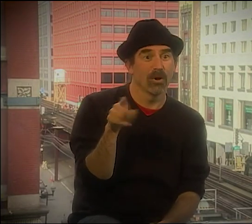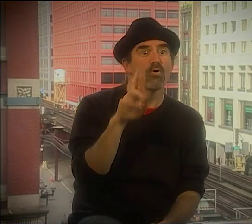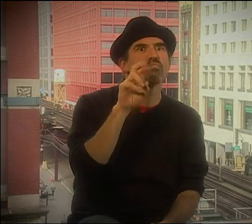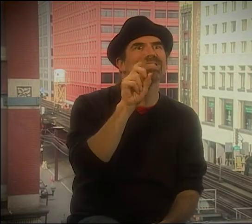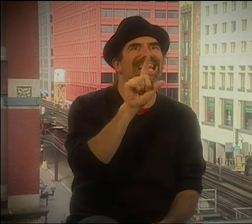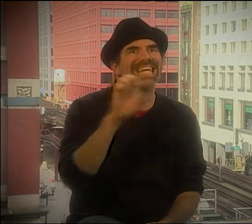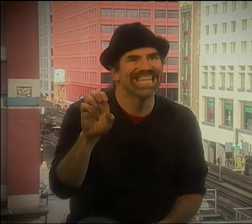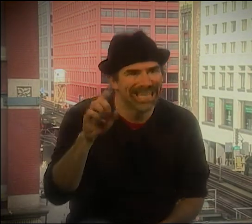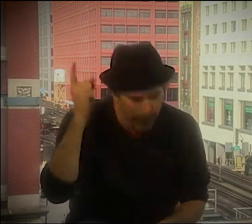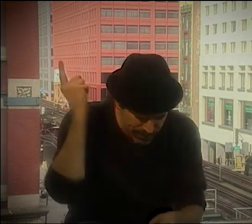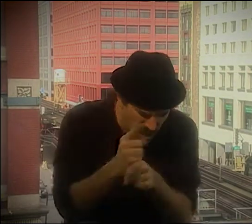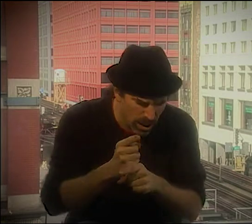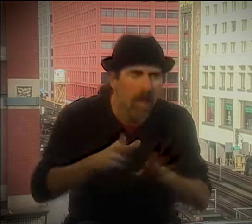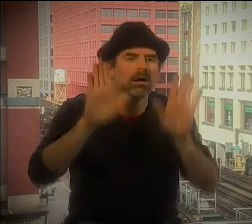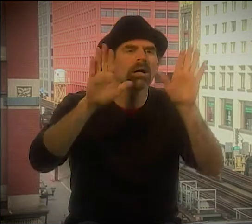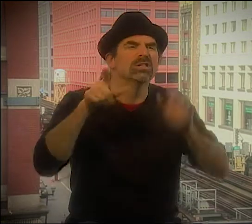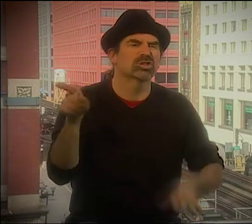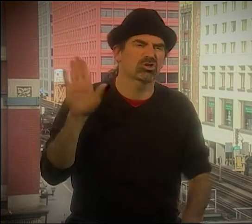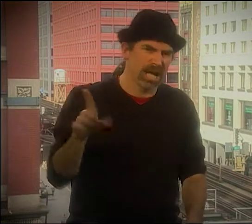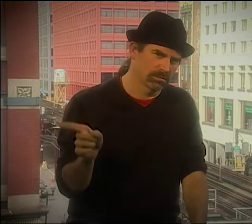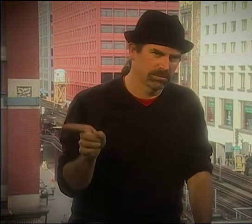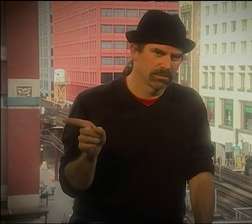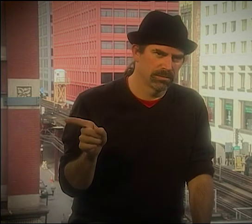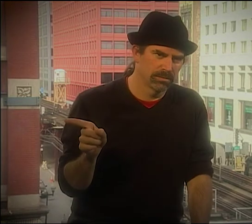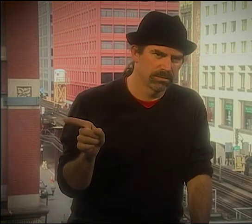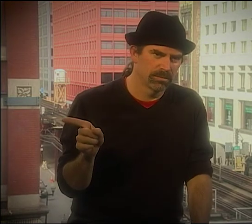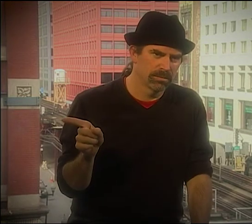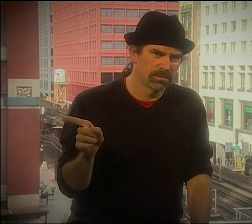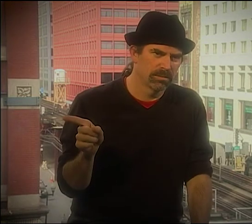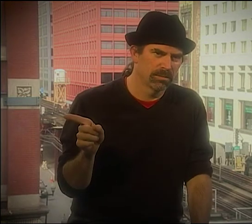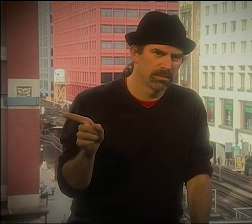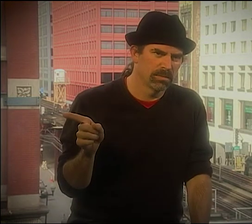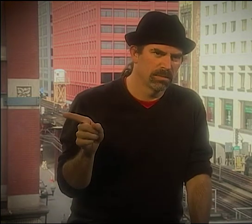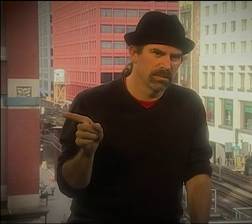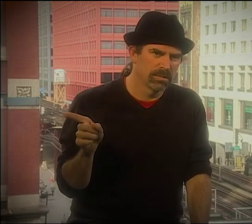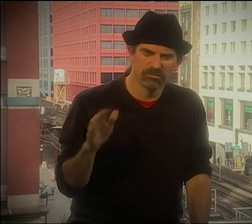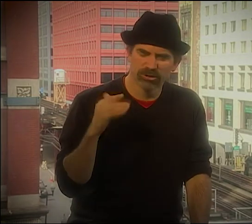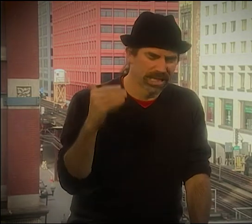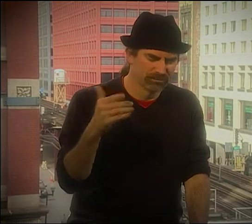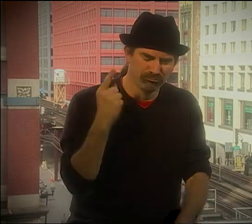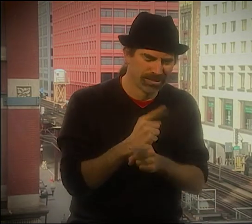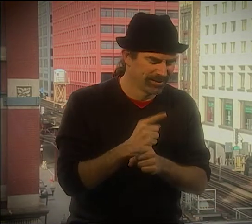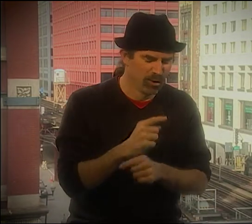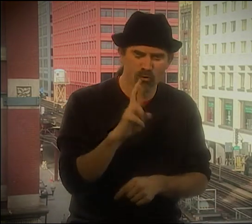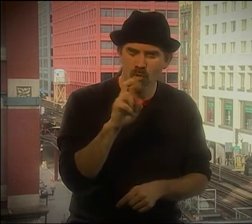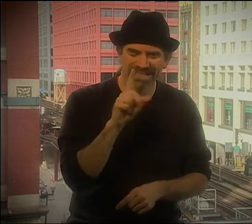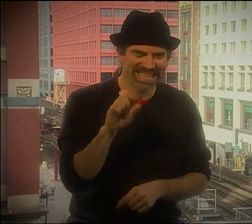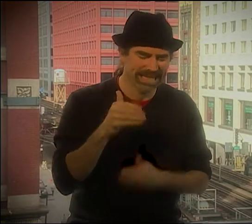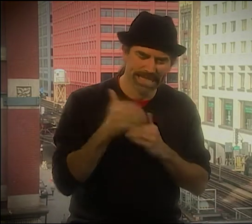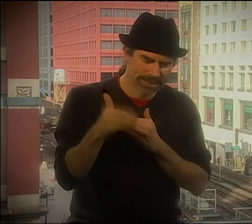YEAH, HE WOULD INTERACT WITH THE MOVIE SCREEN AND GO BACK AND FORTH PLAYING WITH IT. I MEAN, YOU JUST SEE THAT KIND OF THING NOW.